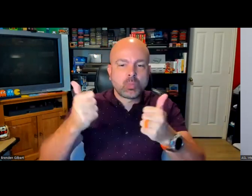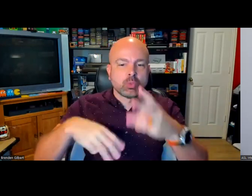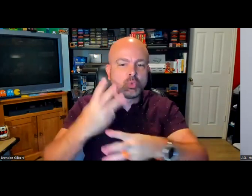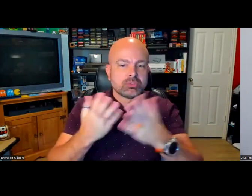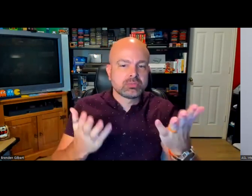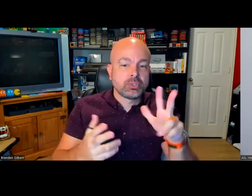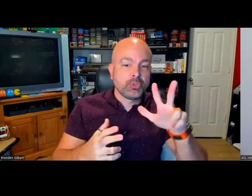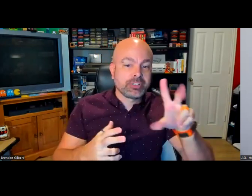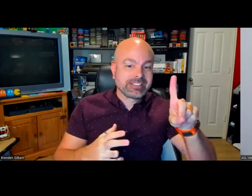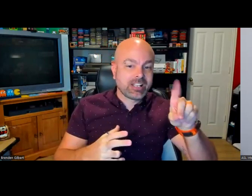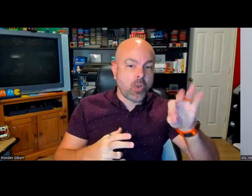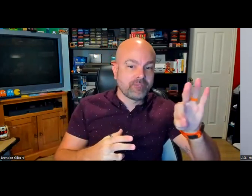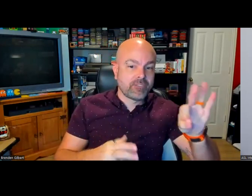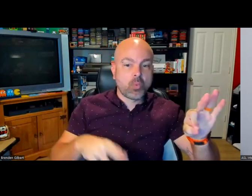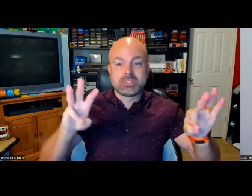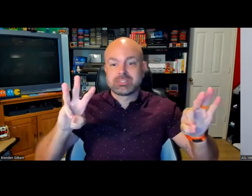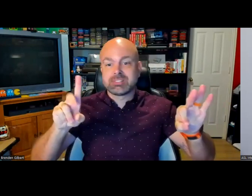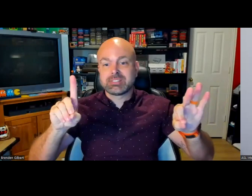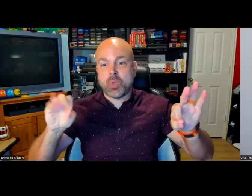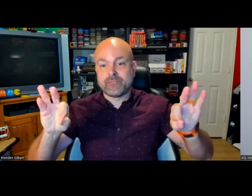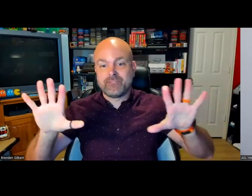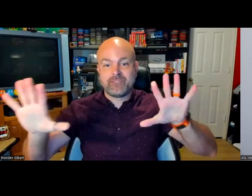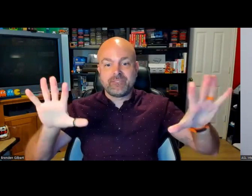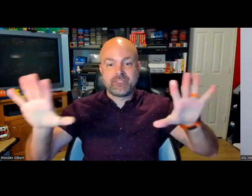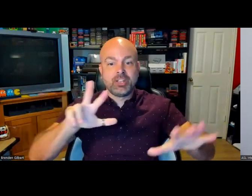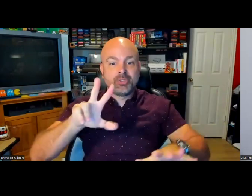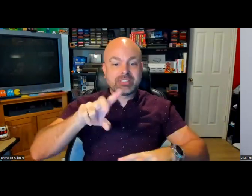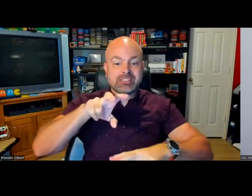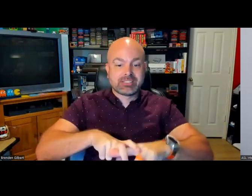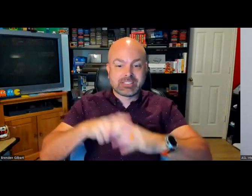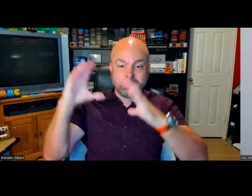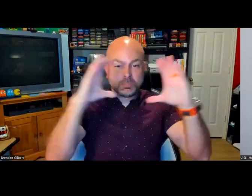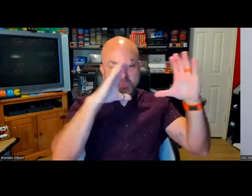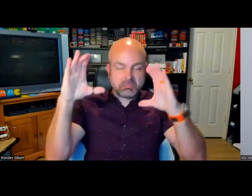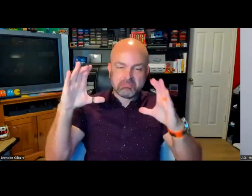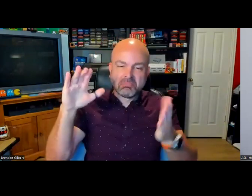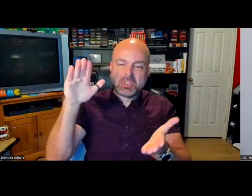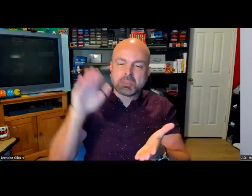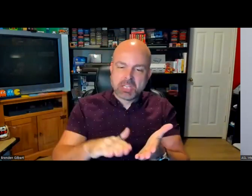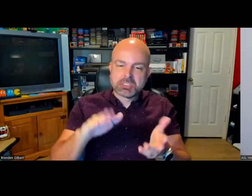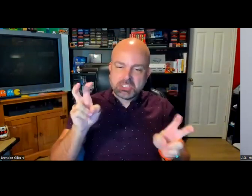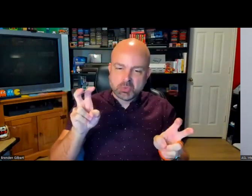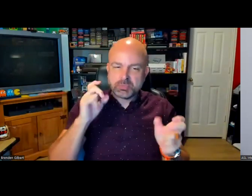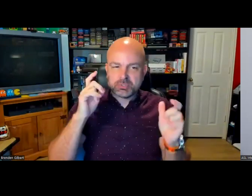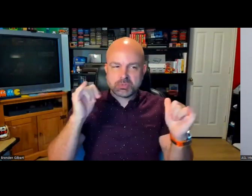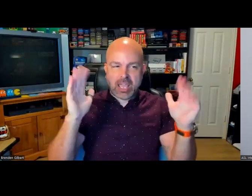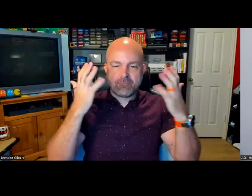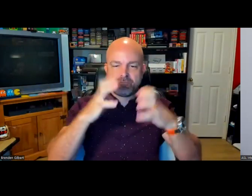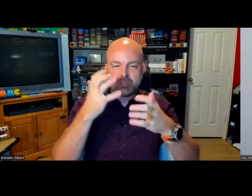experience is going to be, is important. If you are seated,